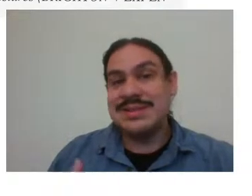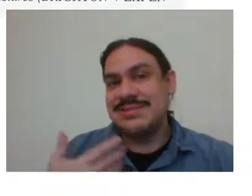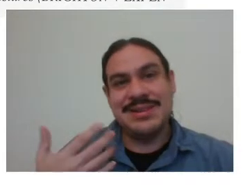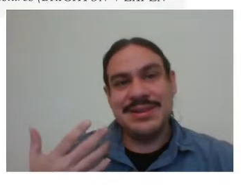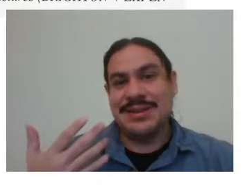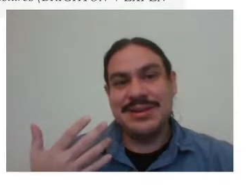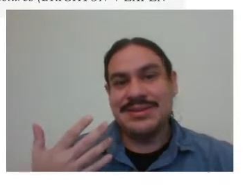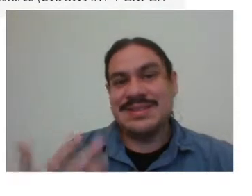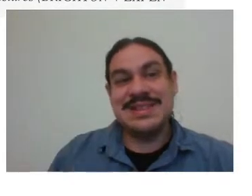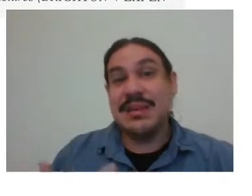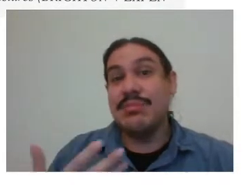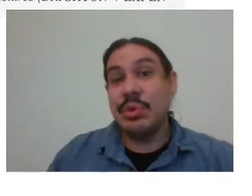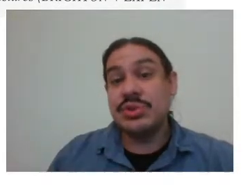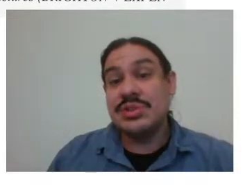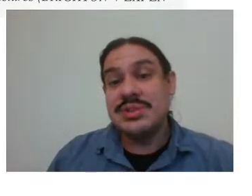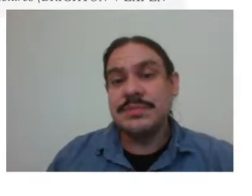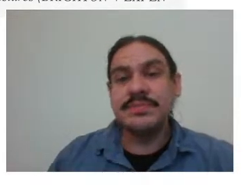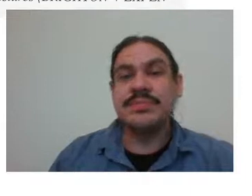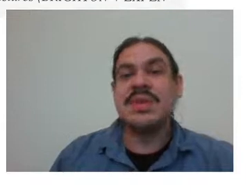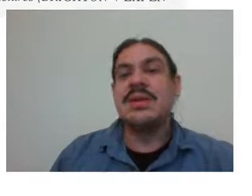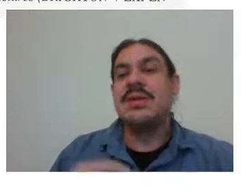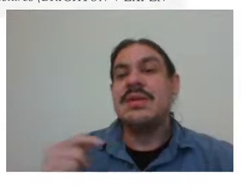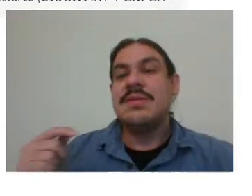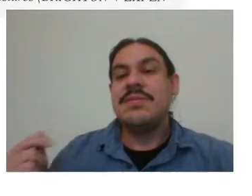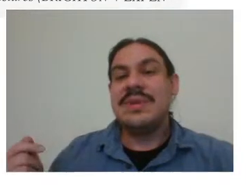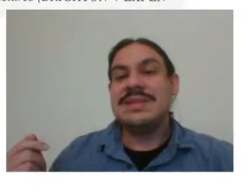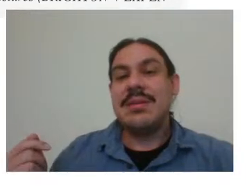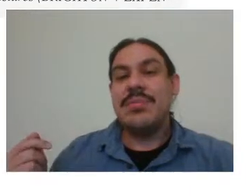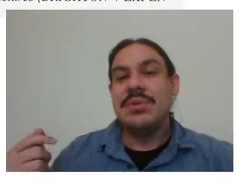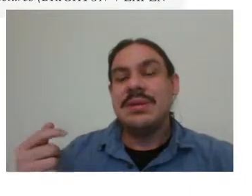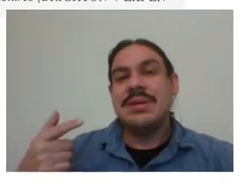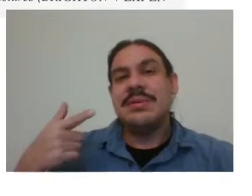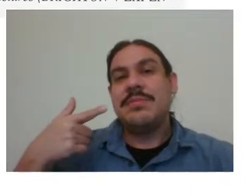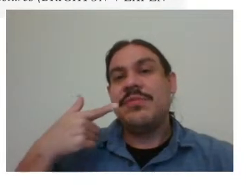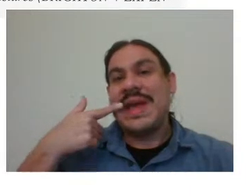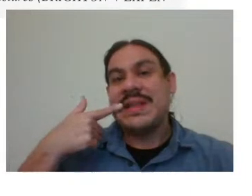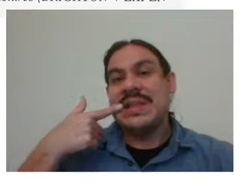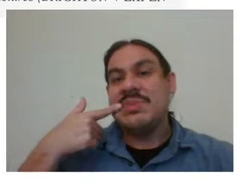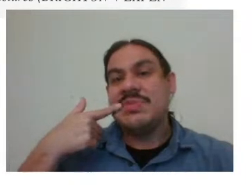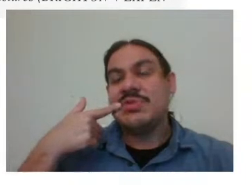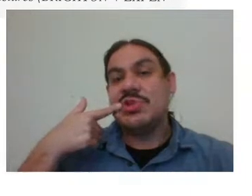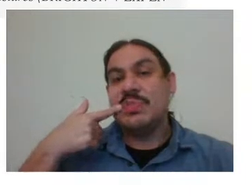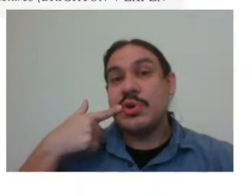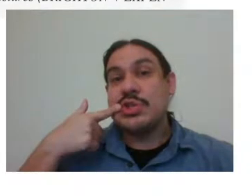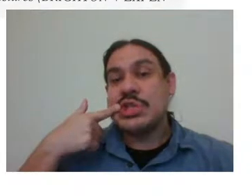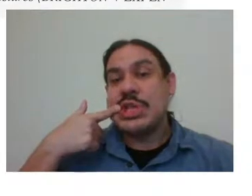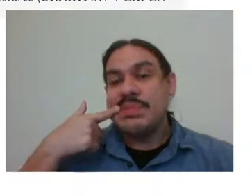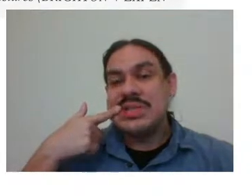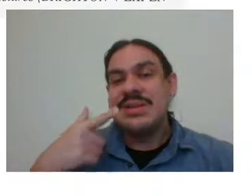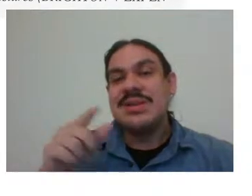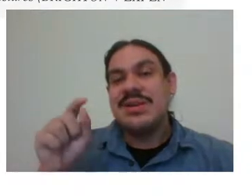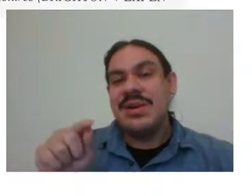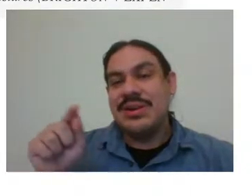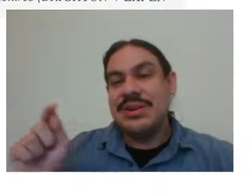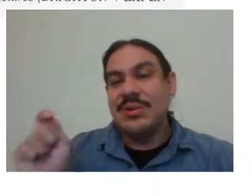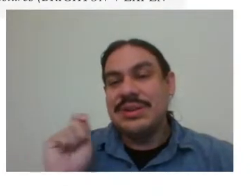the same motions. For example, flat lips versus pursed lips are the only